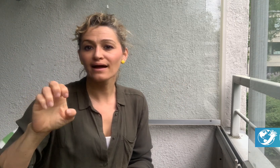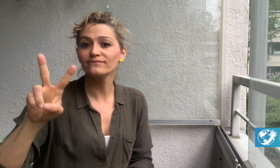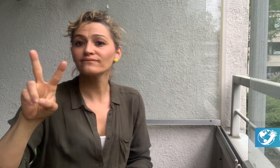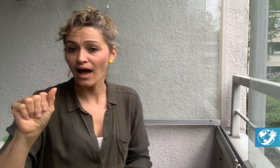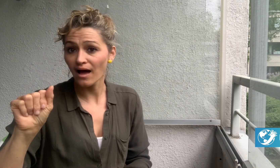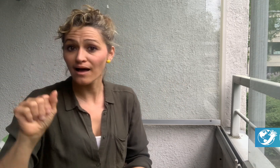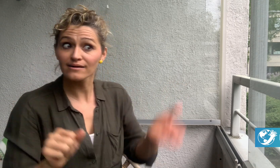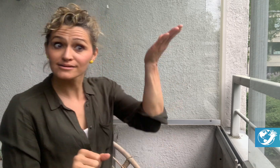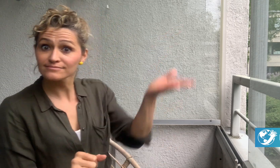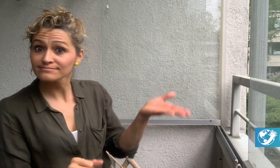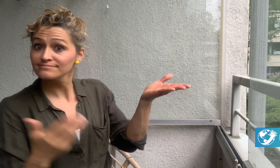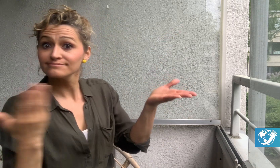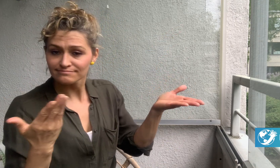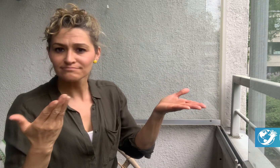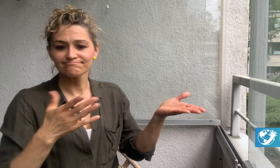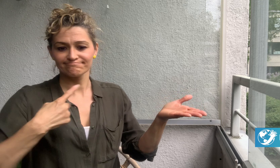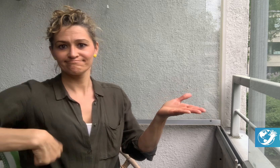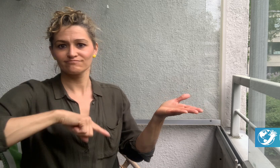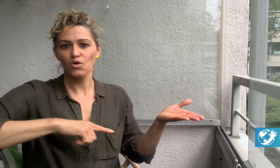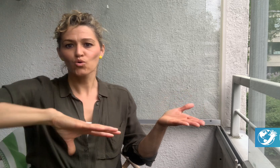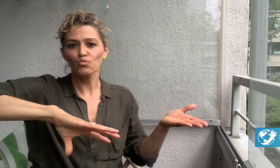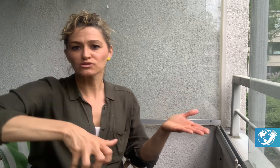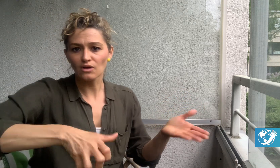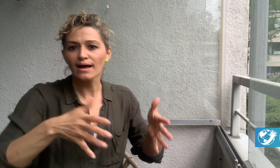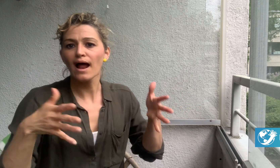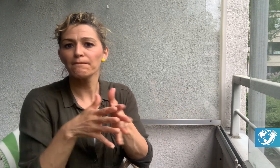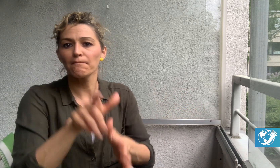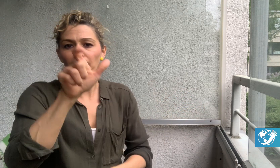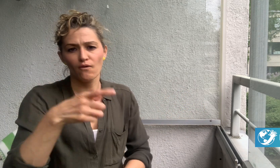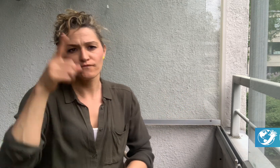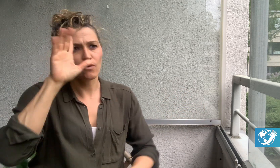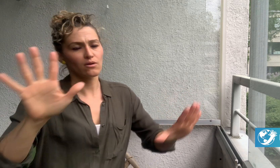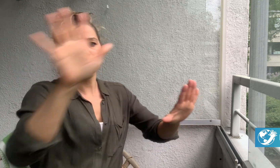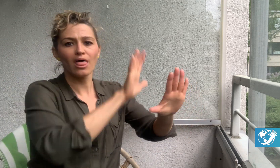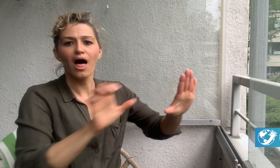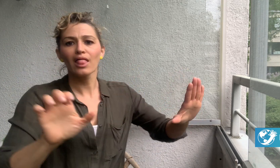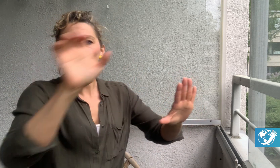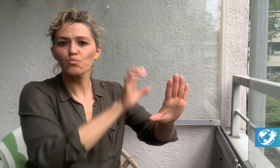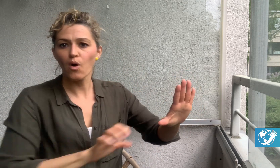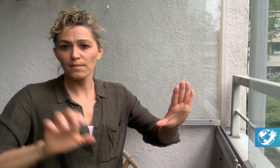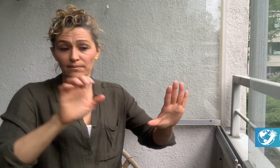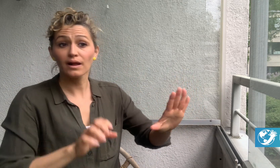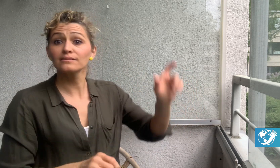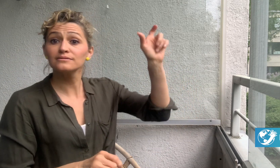our Regional Reporter for Europe.